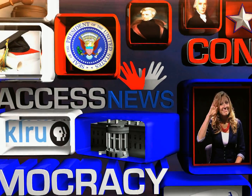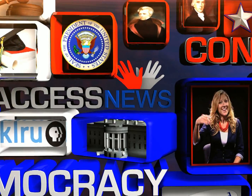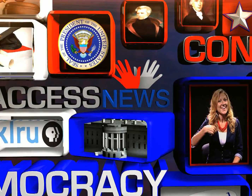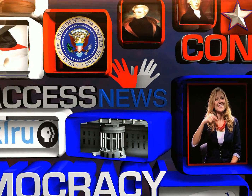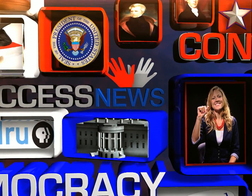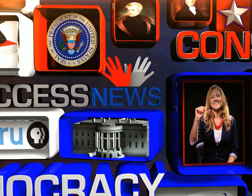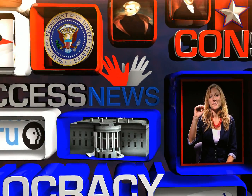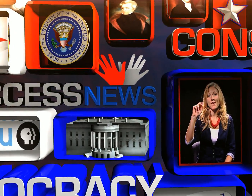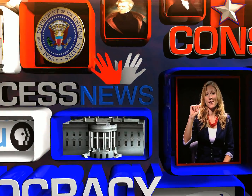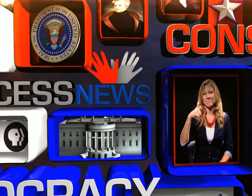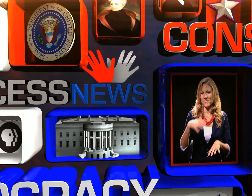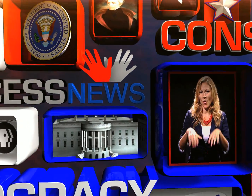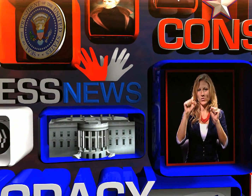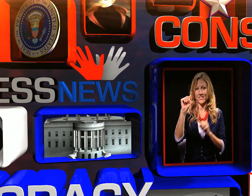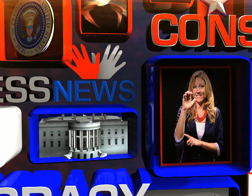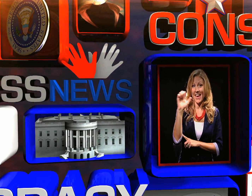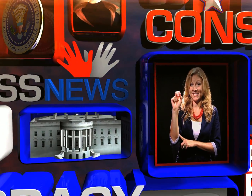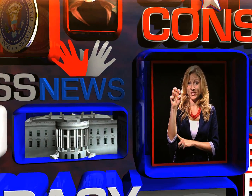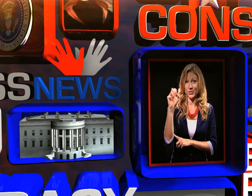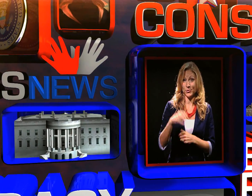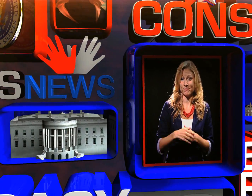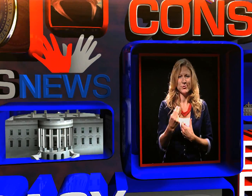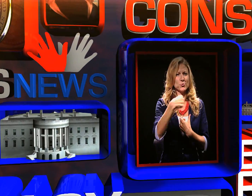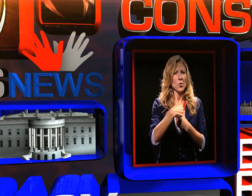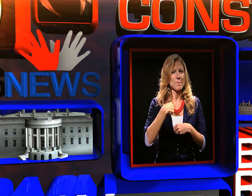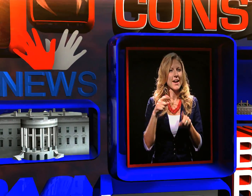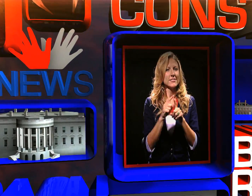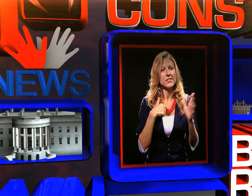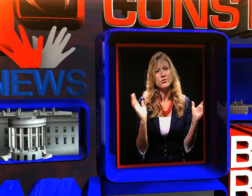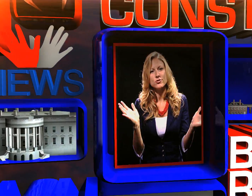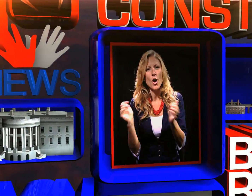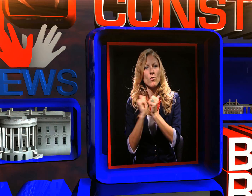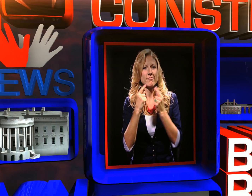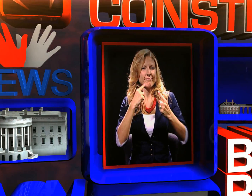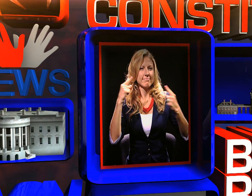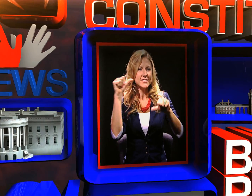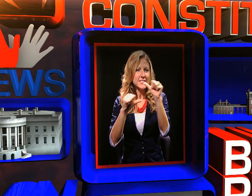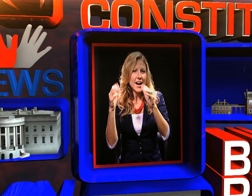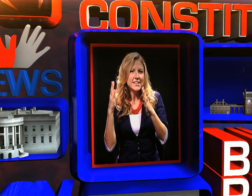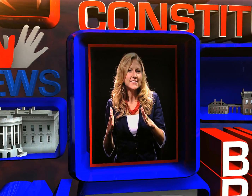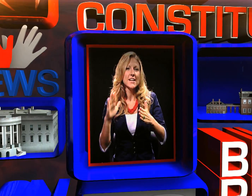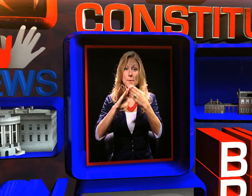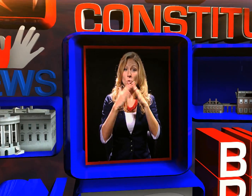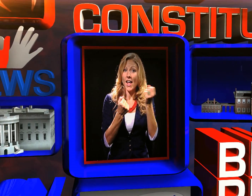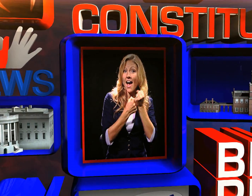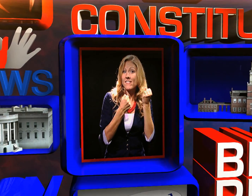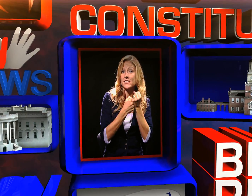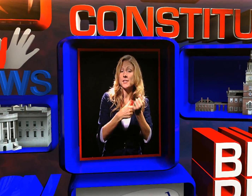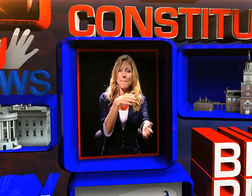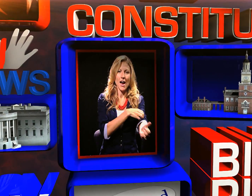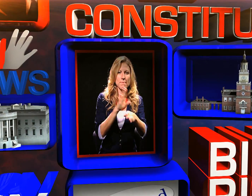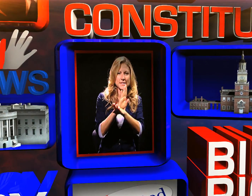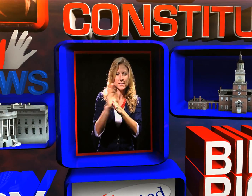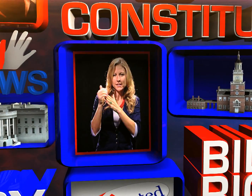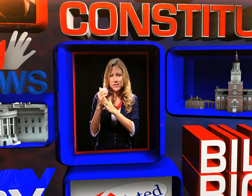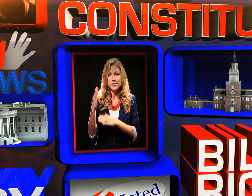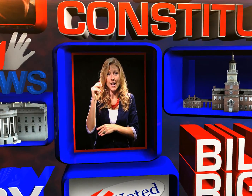HI, I'M TAMARA, HOST OF ACCESS NEWS. JOIN ME AS I TALK WITH RENOWNED SCIENTISTS, COMMUNITY ADVOCATES, POWERFUL BUSINESS LEADERS,